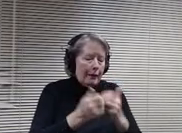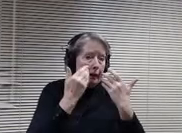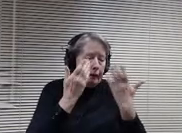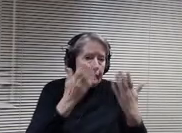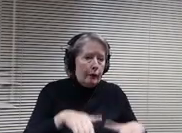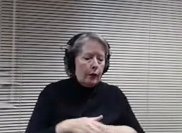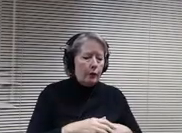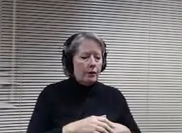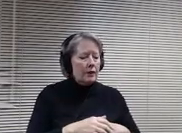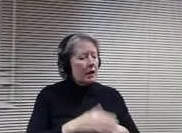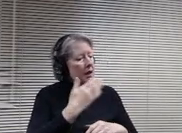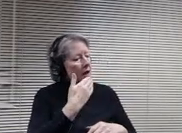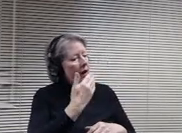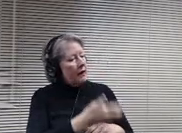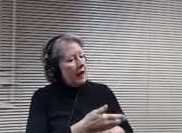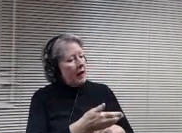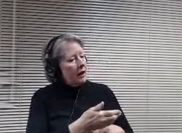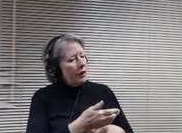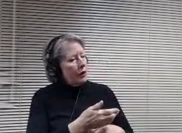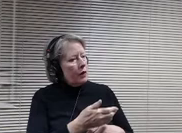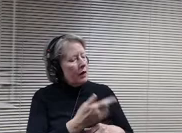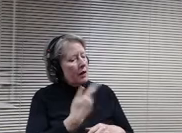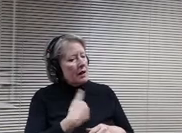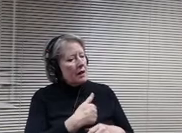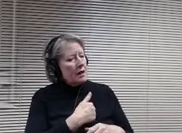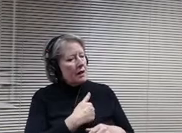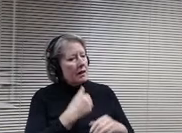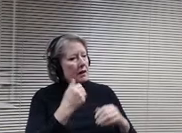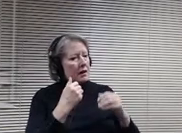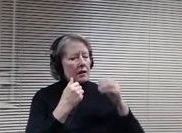Thank you, Christine. So we have just need a little help